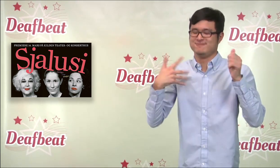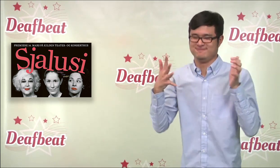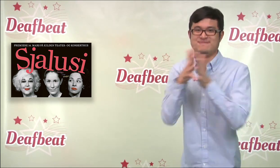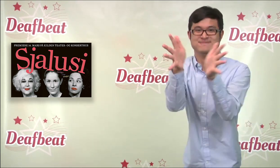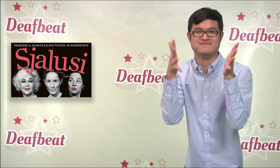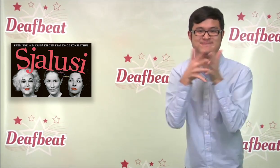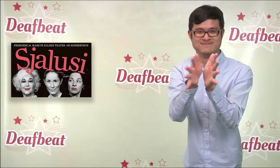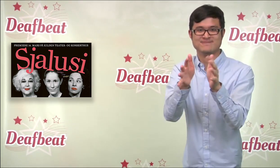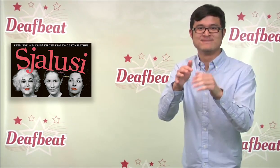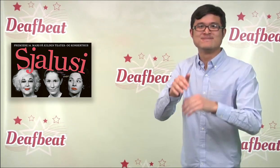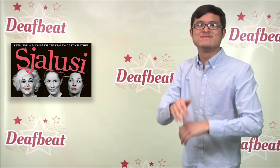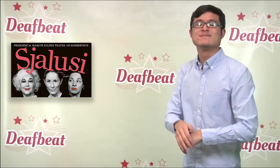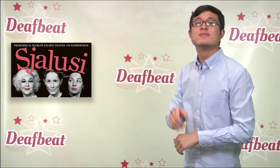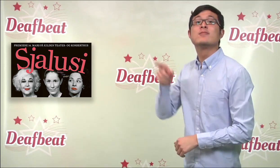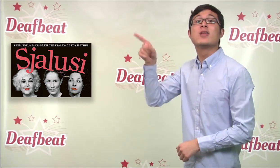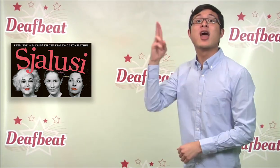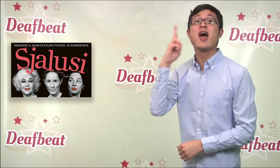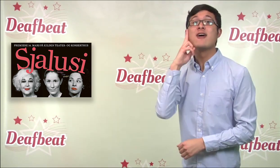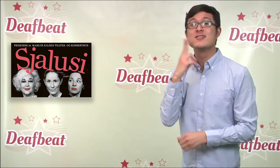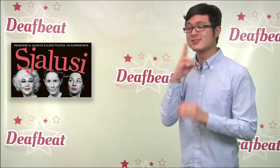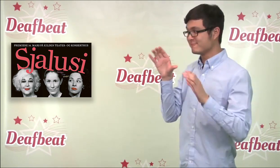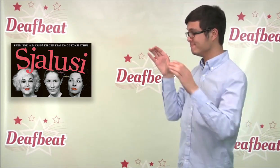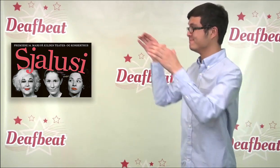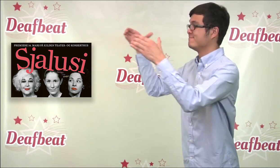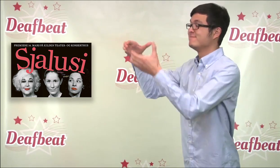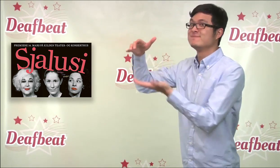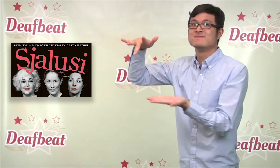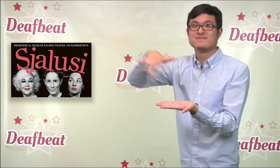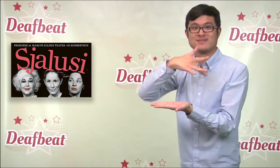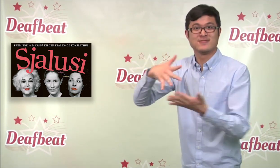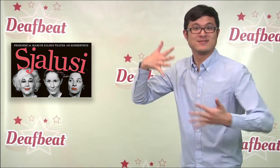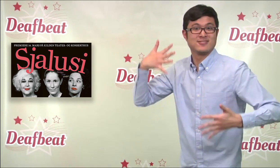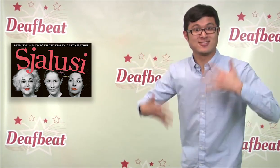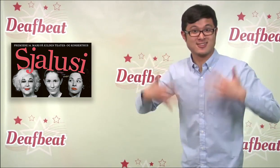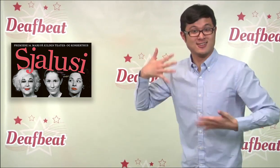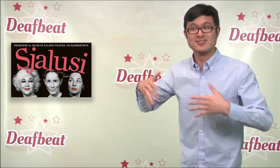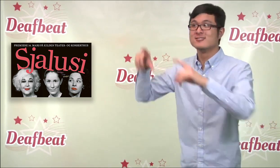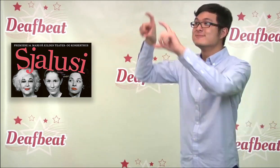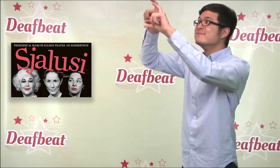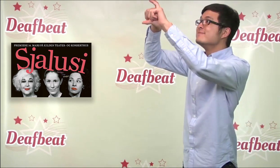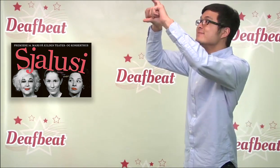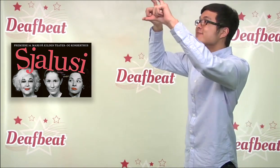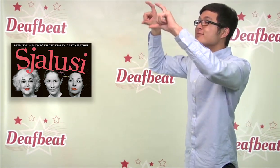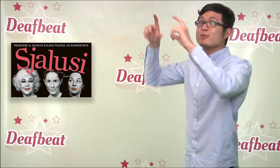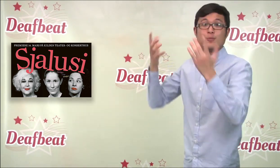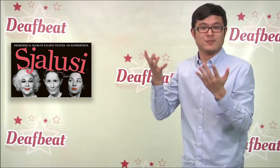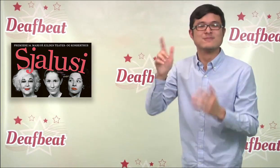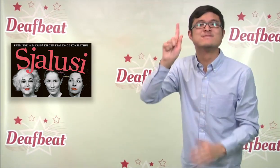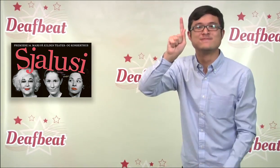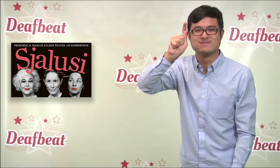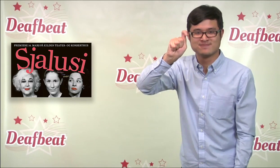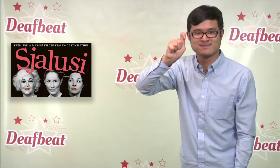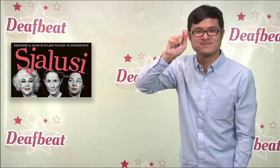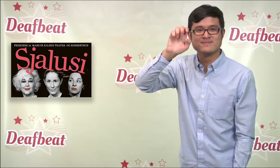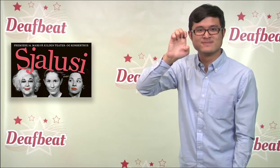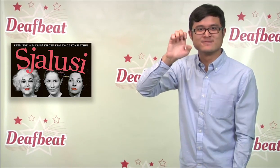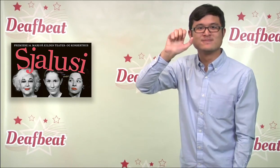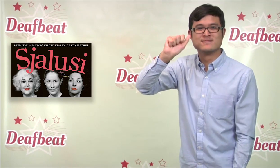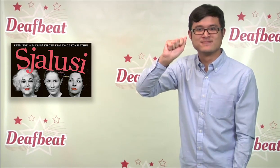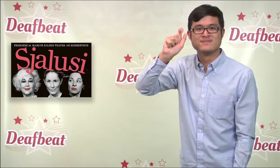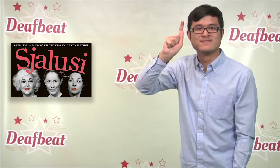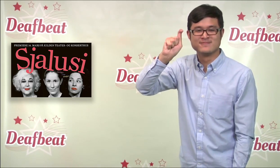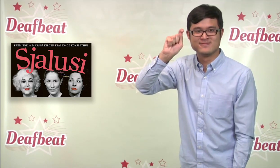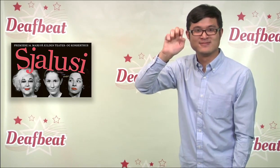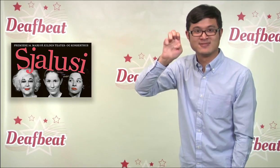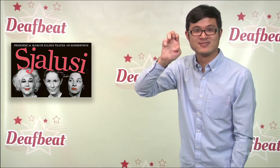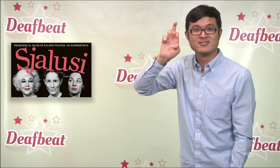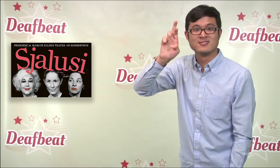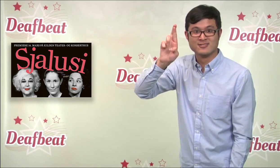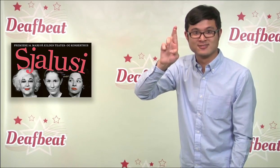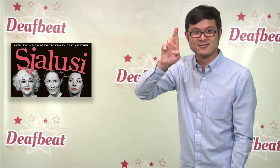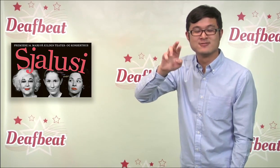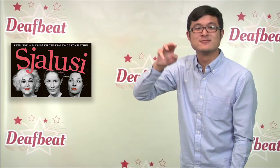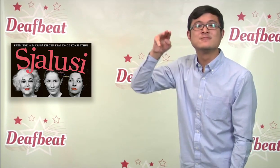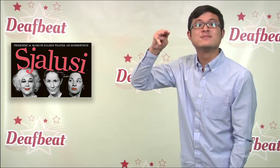from Teater Manu, a deaf theater company, is